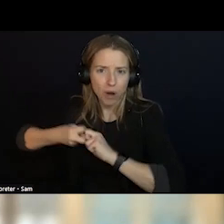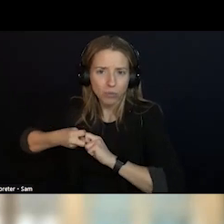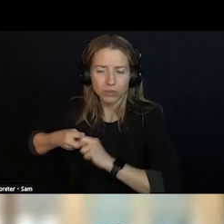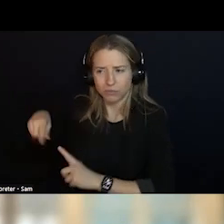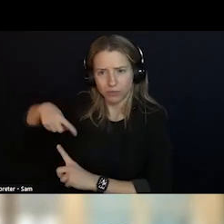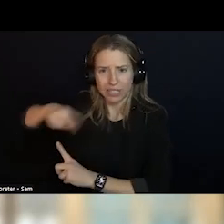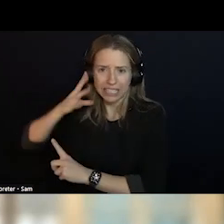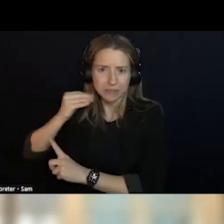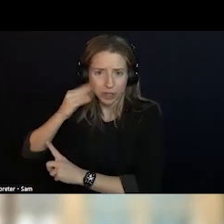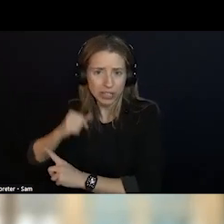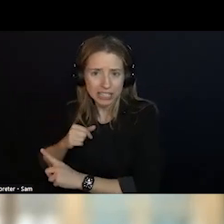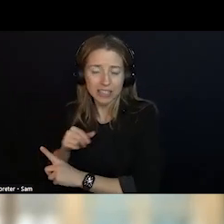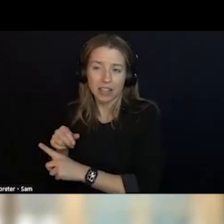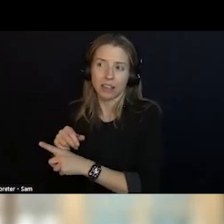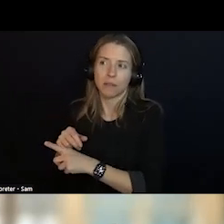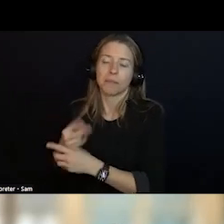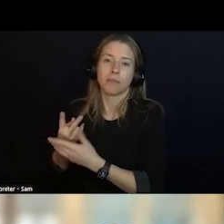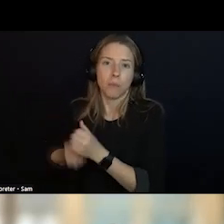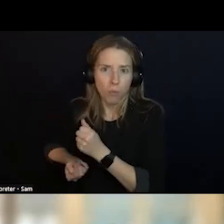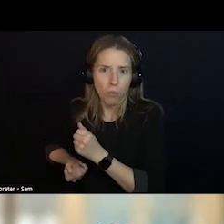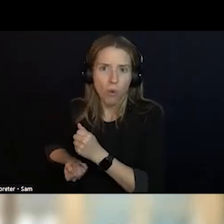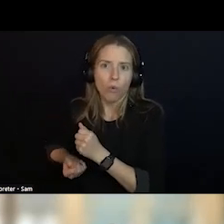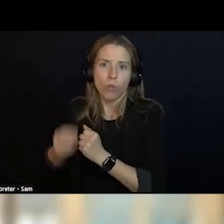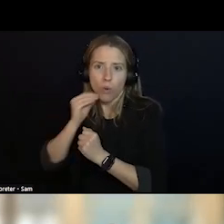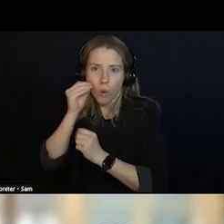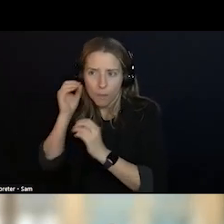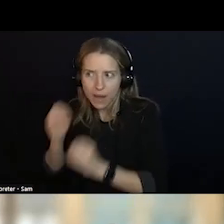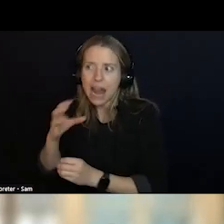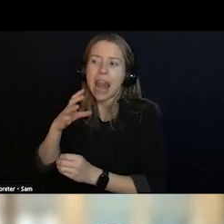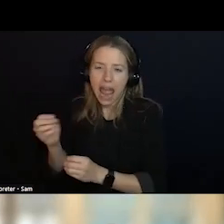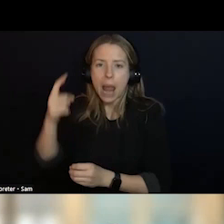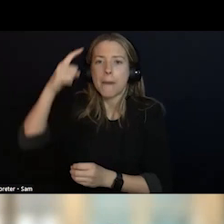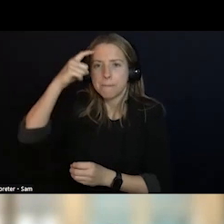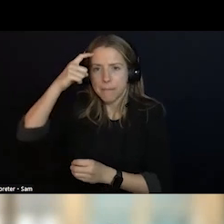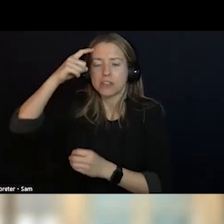MENTAL ILLNESS. WE KNOW IT IS A LOT HIGHER THAN THAT.